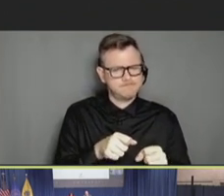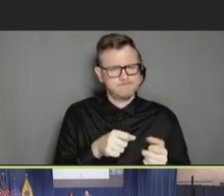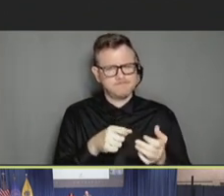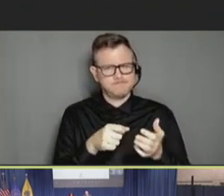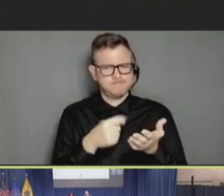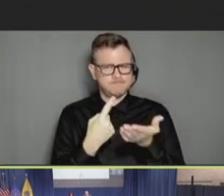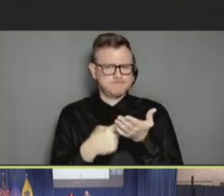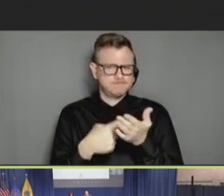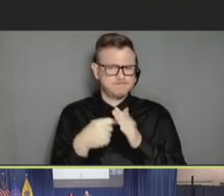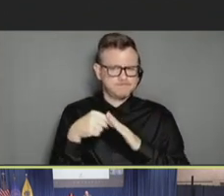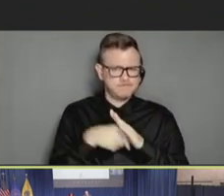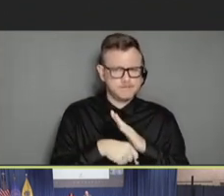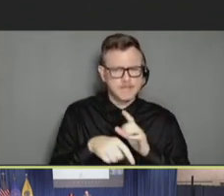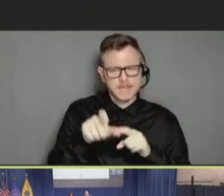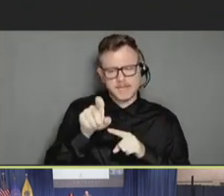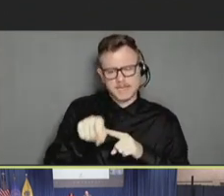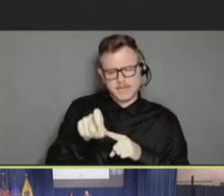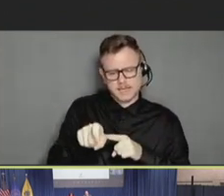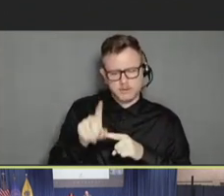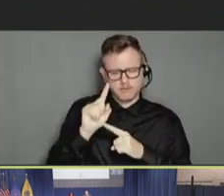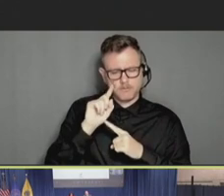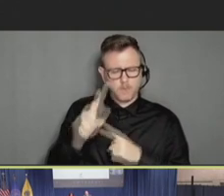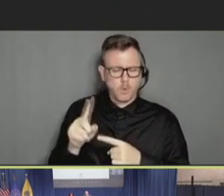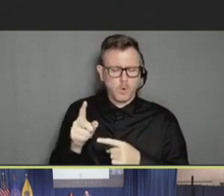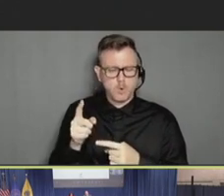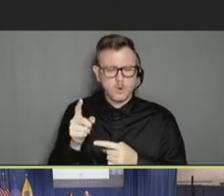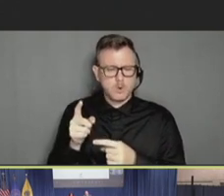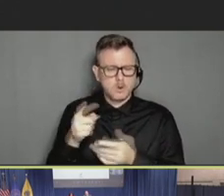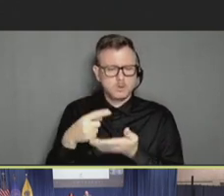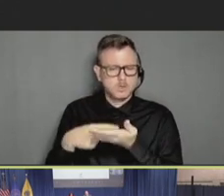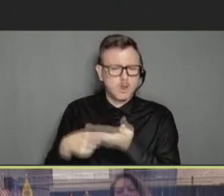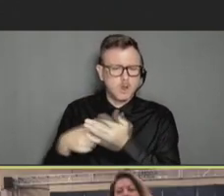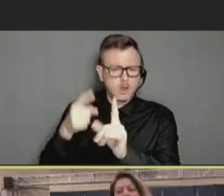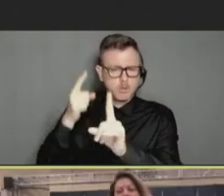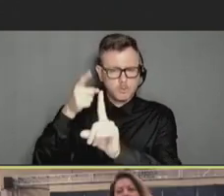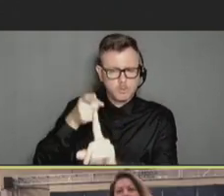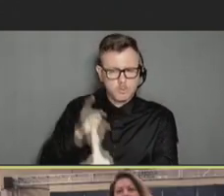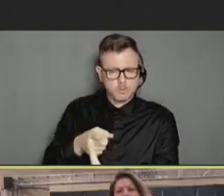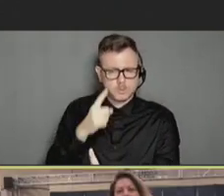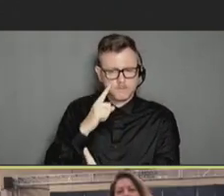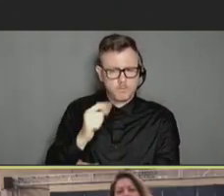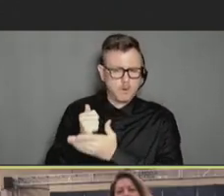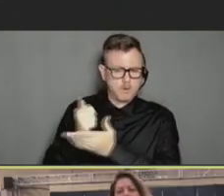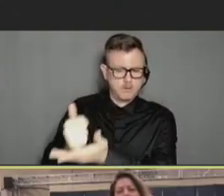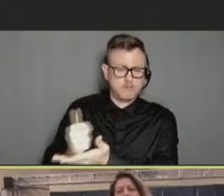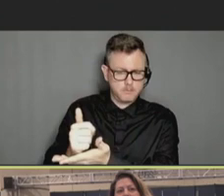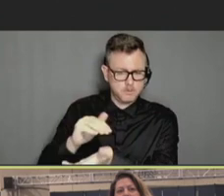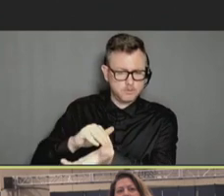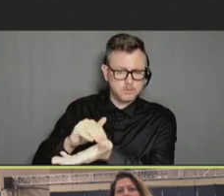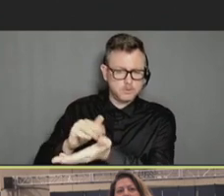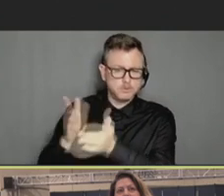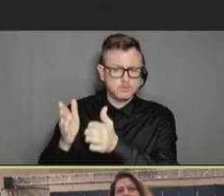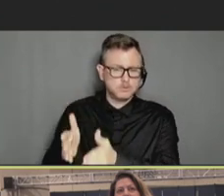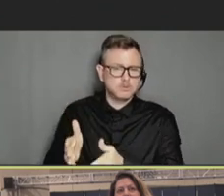of like talking points to help providers? And then the second question -- I forgot what